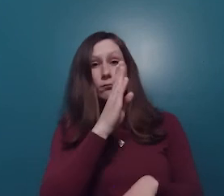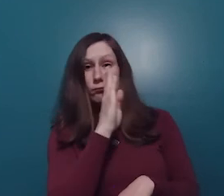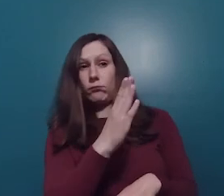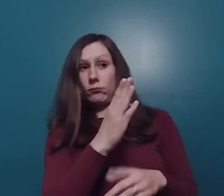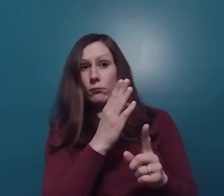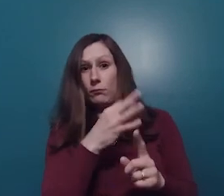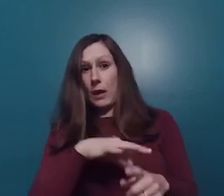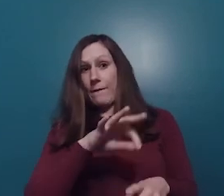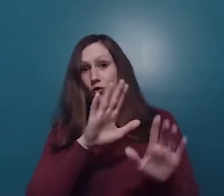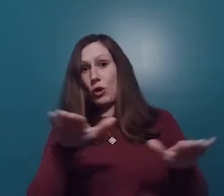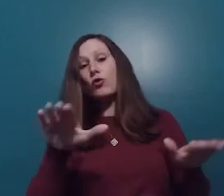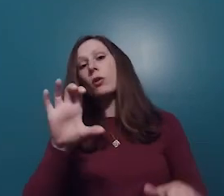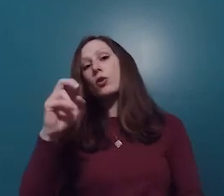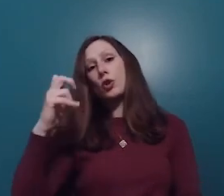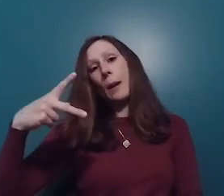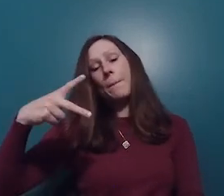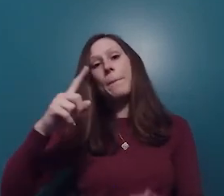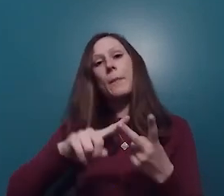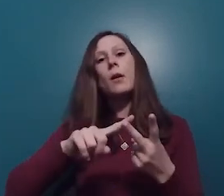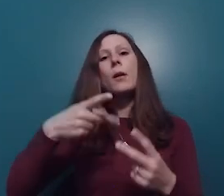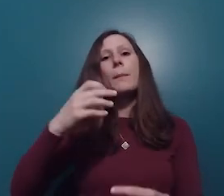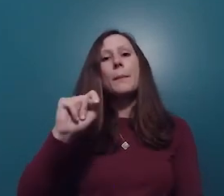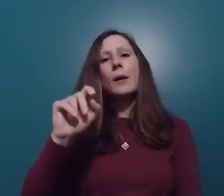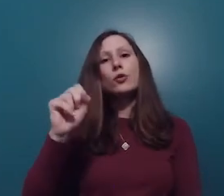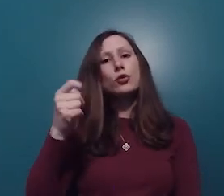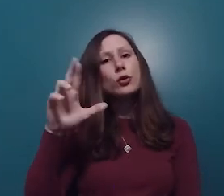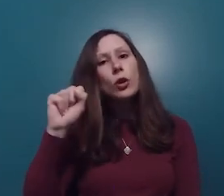programs directly benefit children, like CHIP, Head Start,